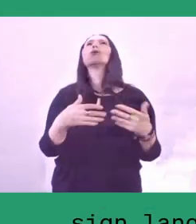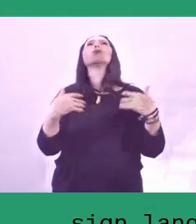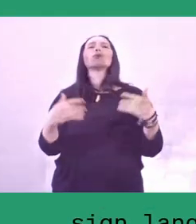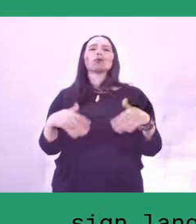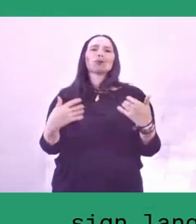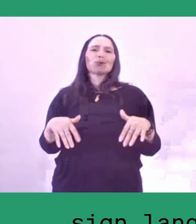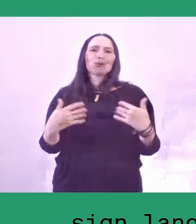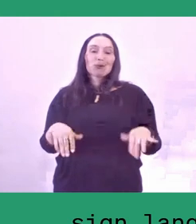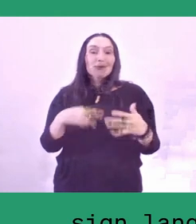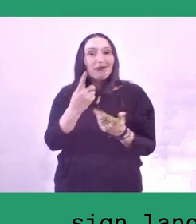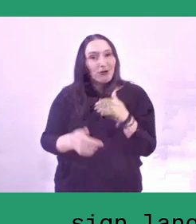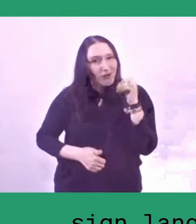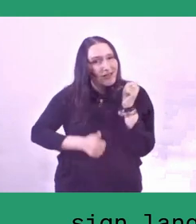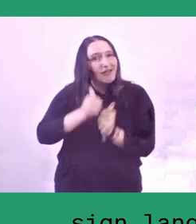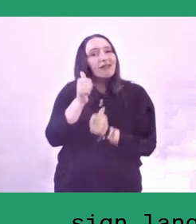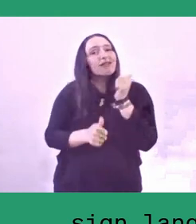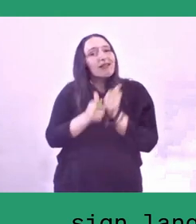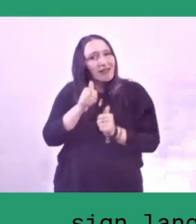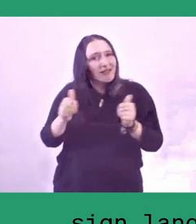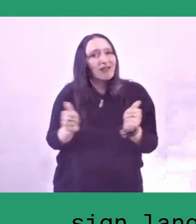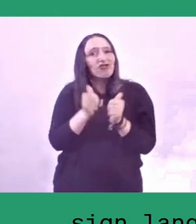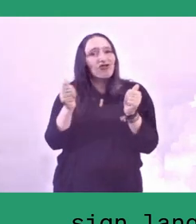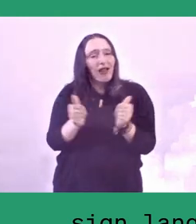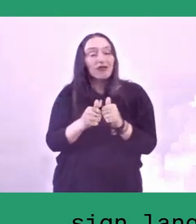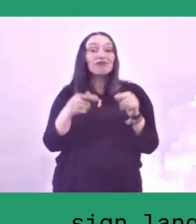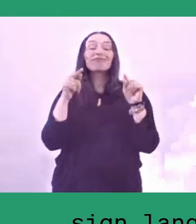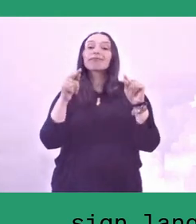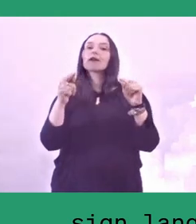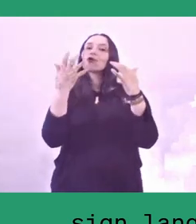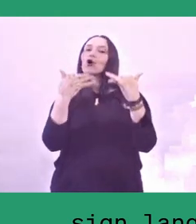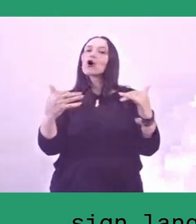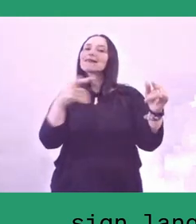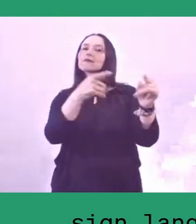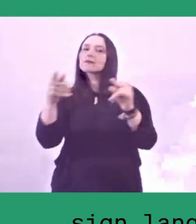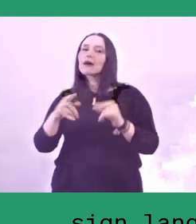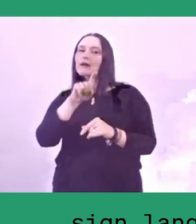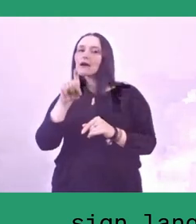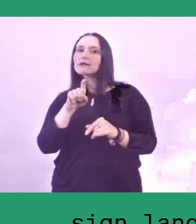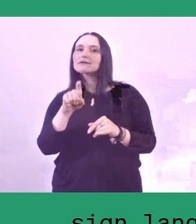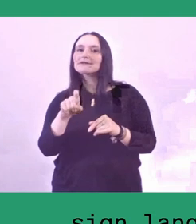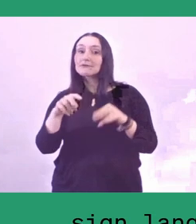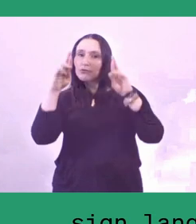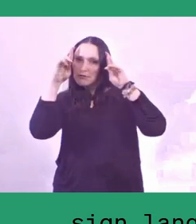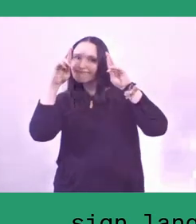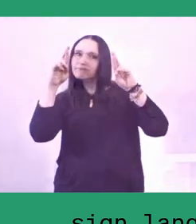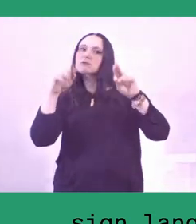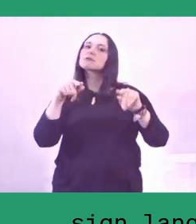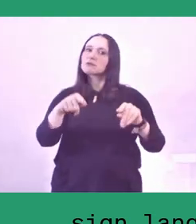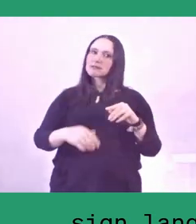We have a question from the audience with respect to the challenges. The question is: